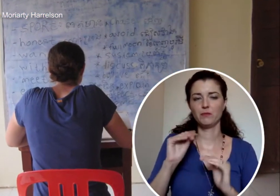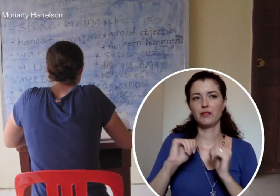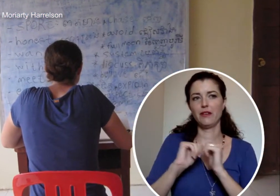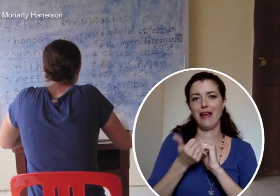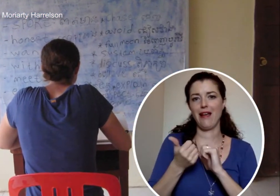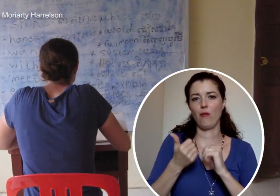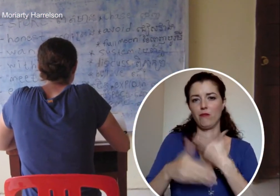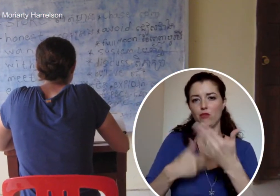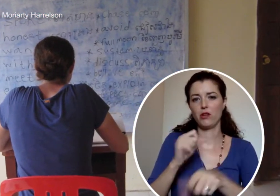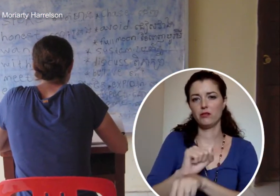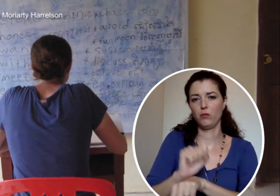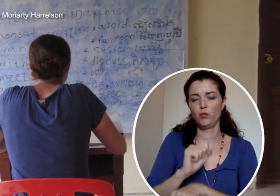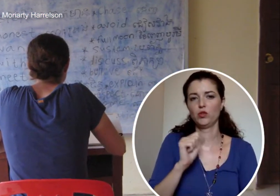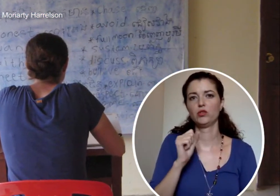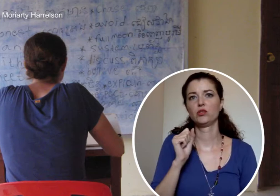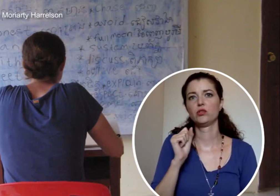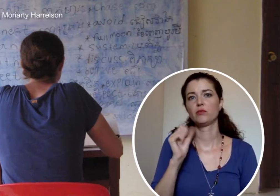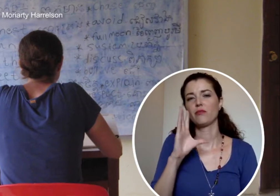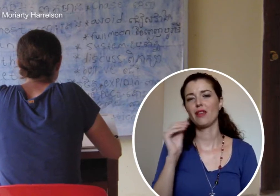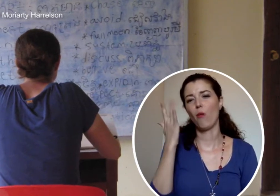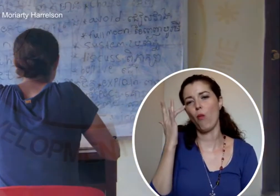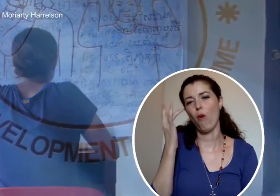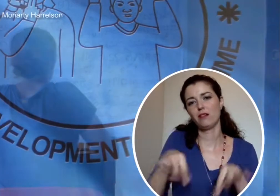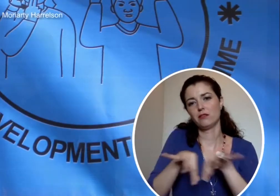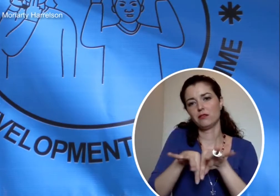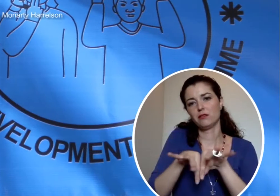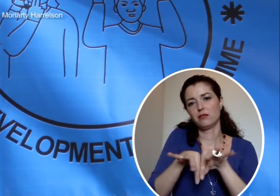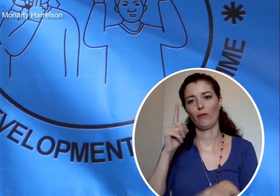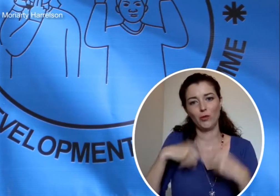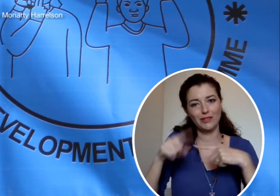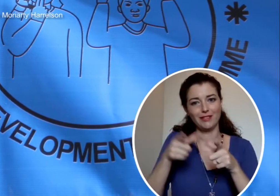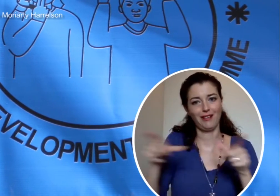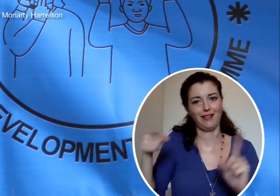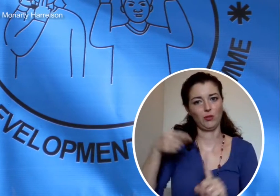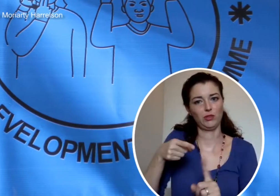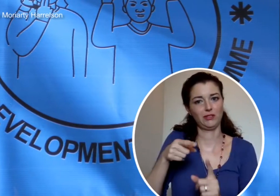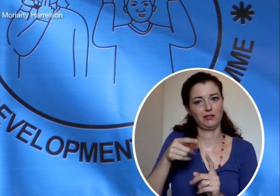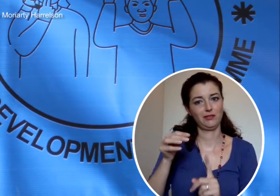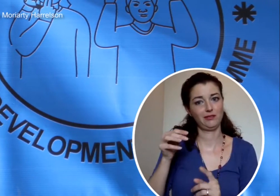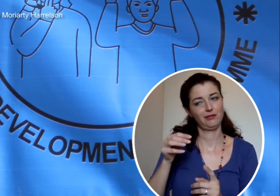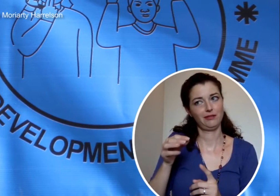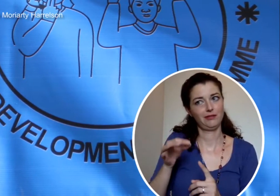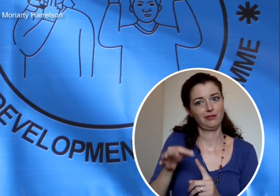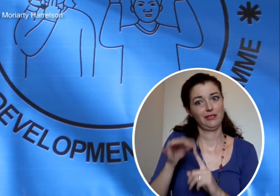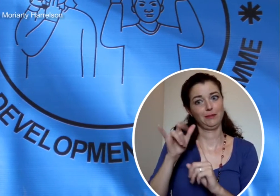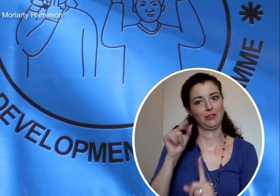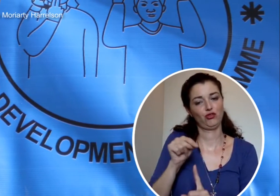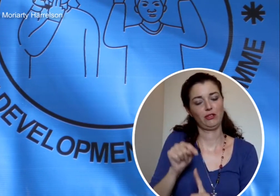how that process works. And why sign language specifically is so important."